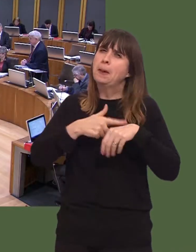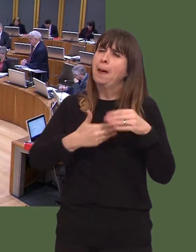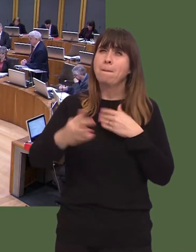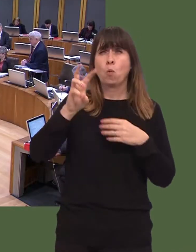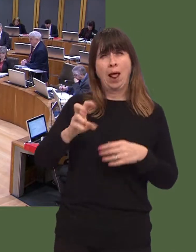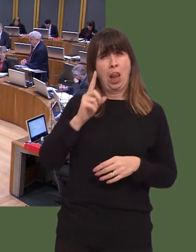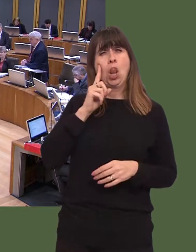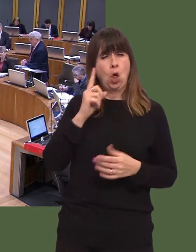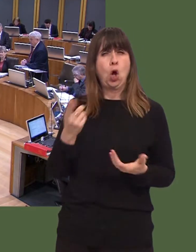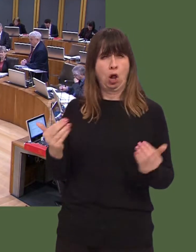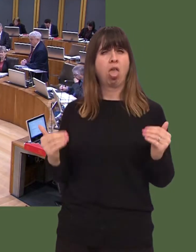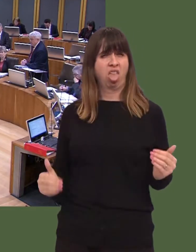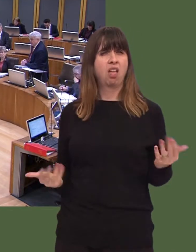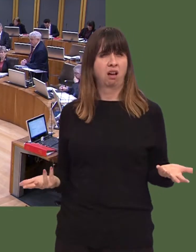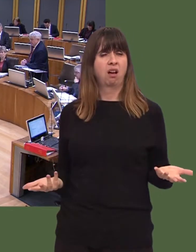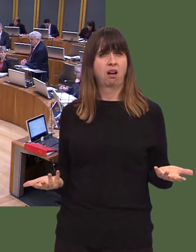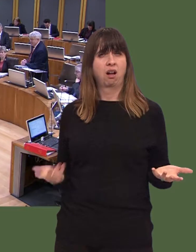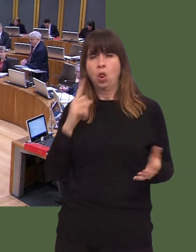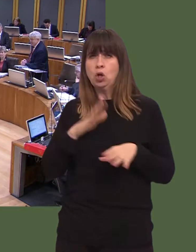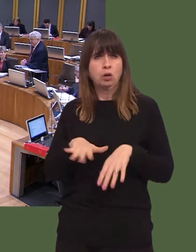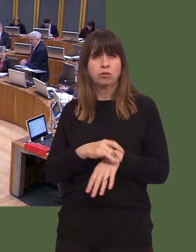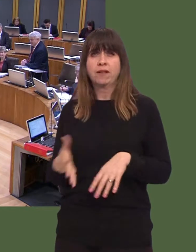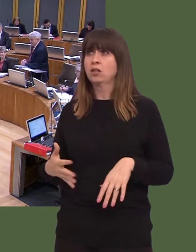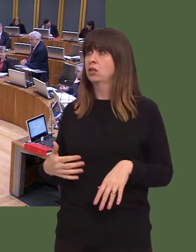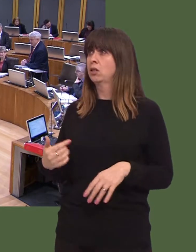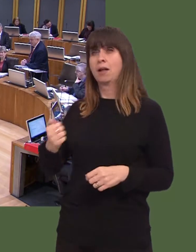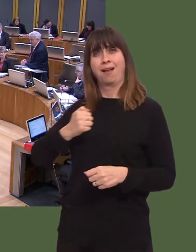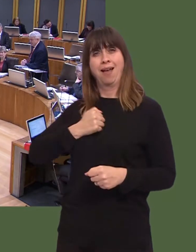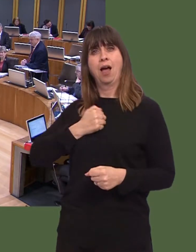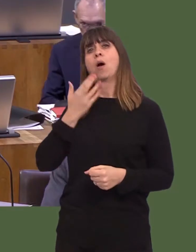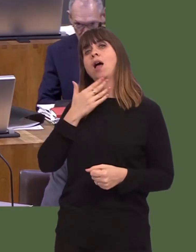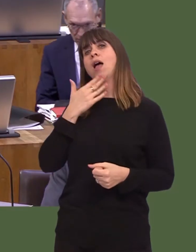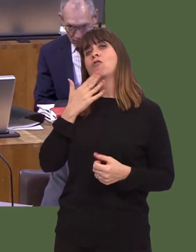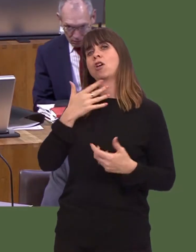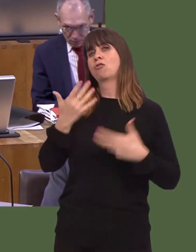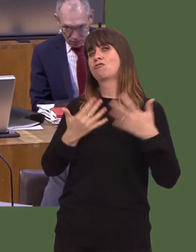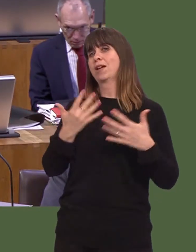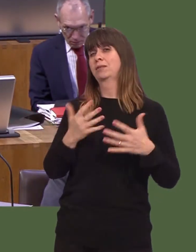Carwyn Jones: Well, our unemployment rate is better than Scotland, actually. Our economic growth is better than Scotland.